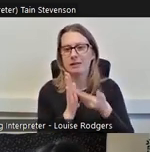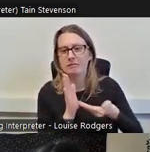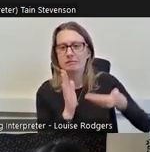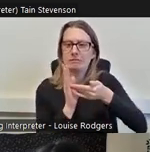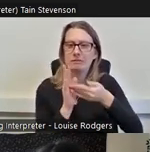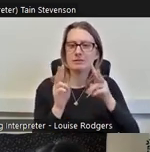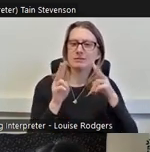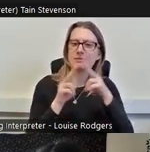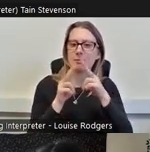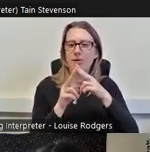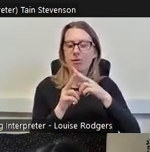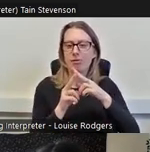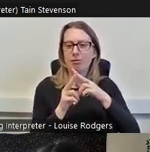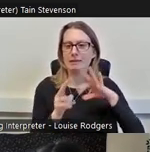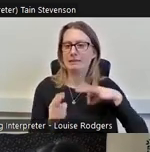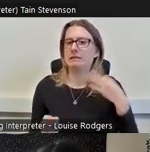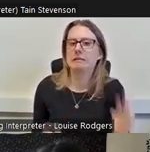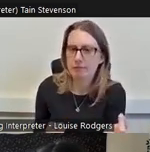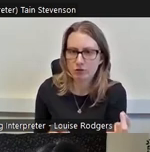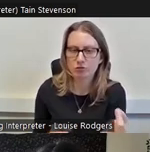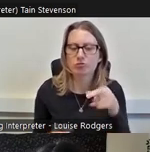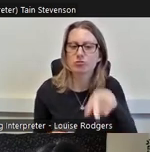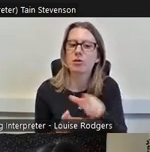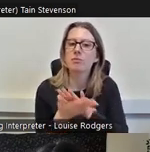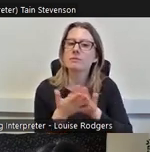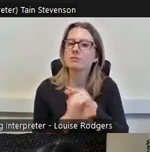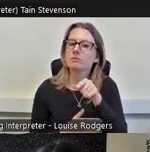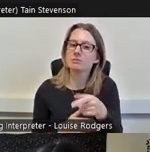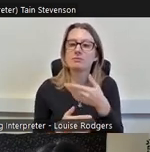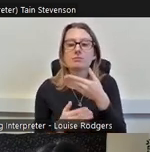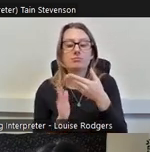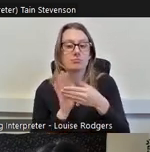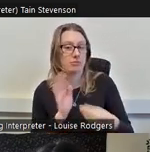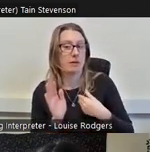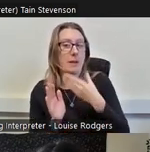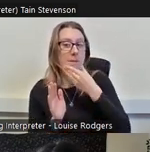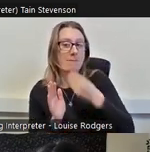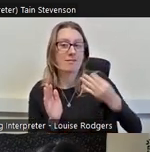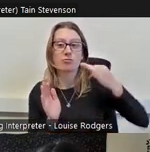people are likely to have, men from privileged backgrounds are 4.8 times